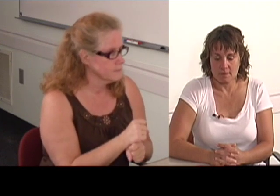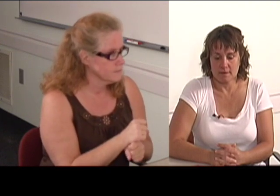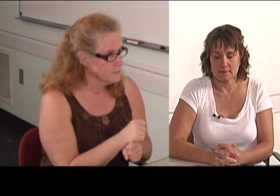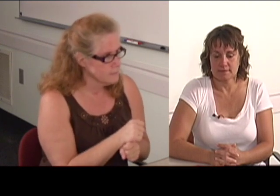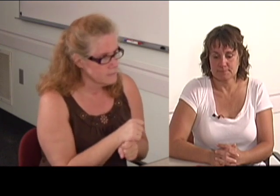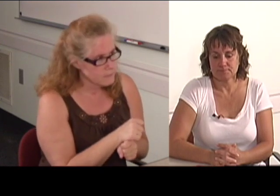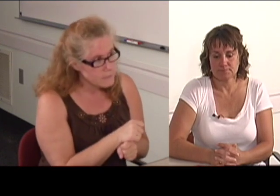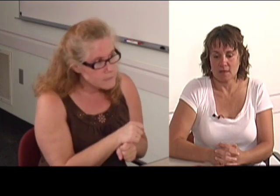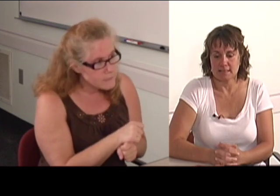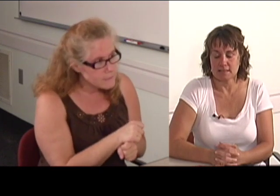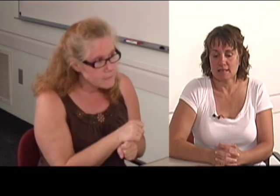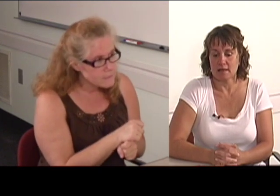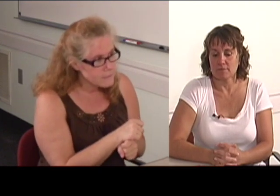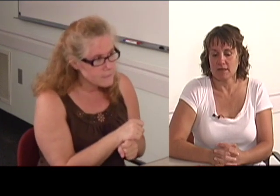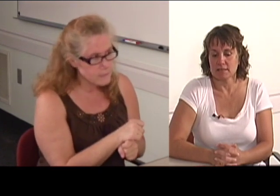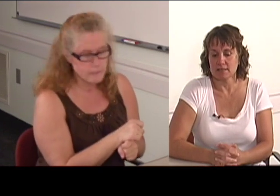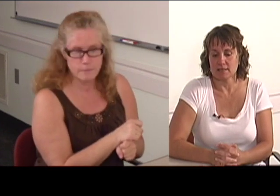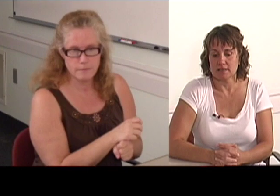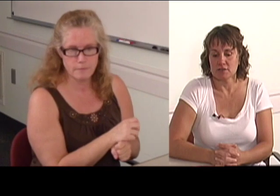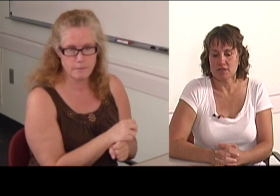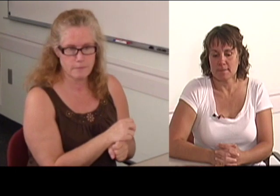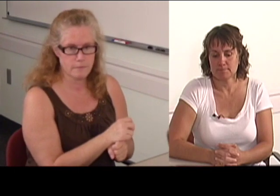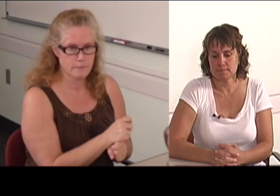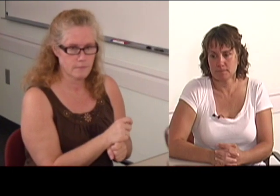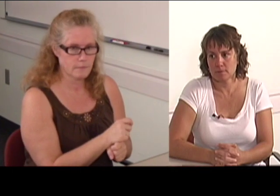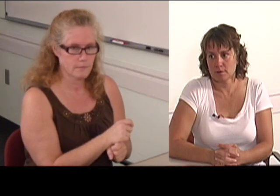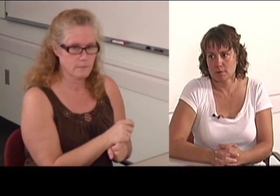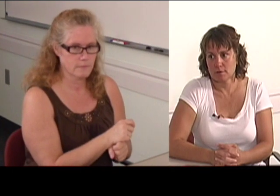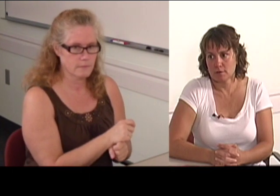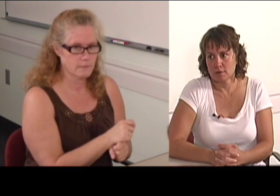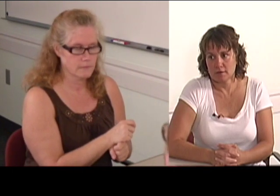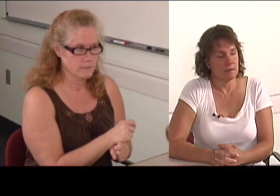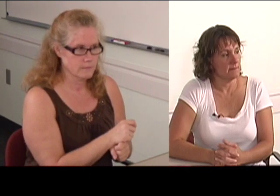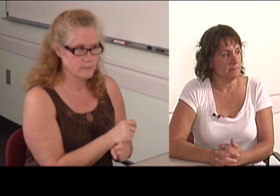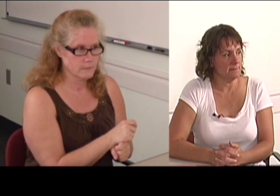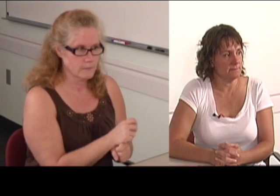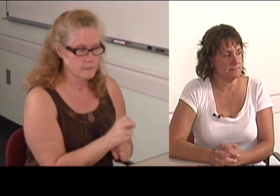Well, I need help finding another job.